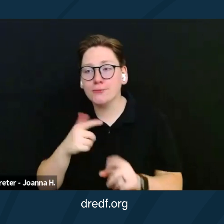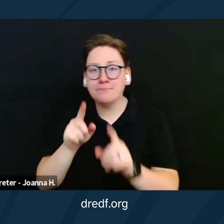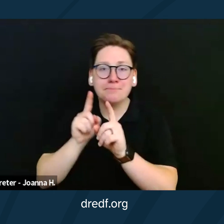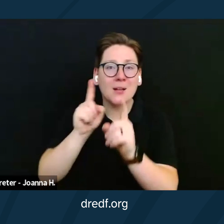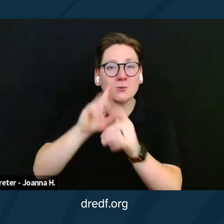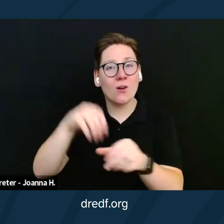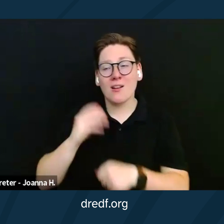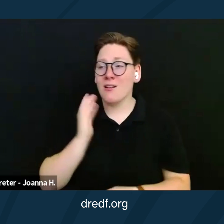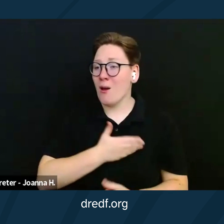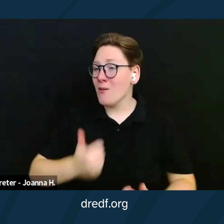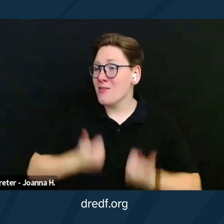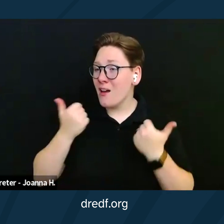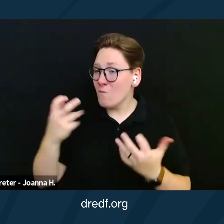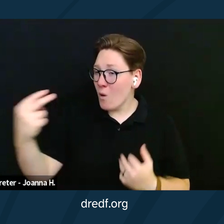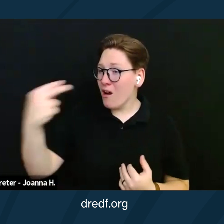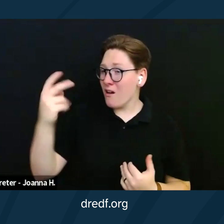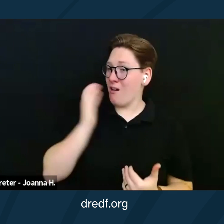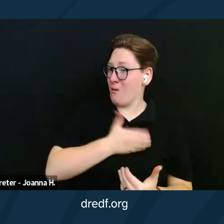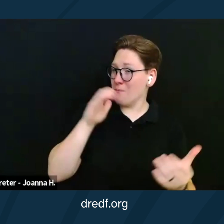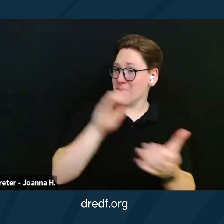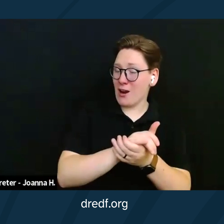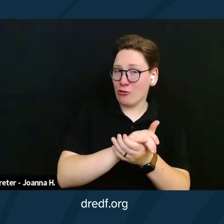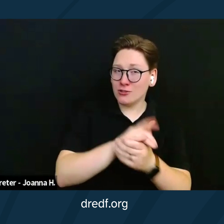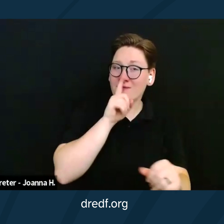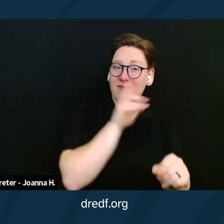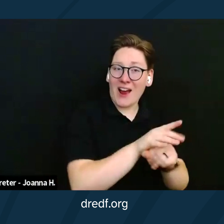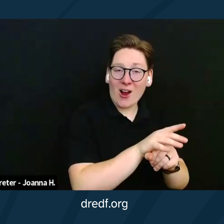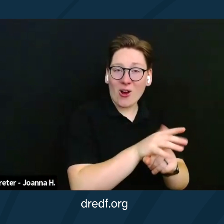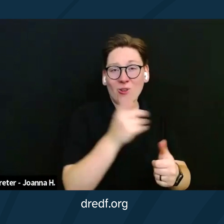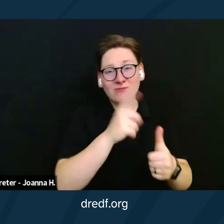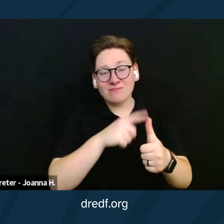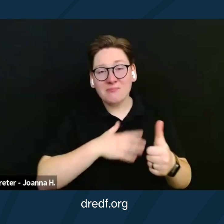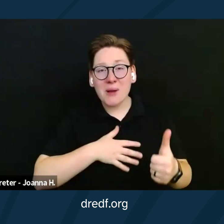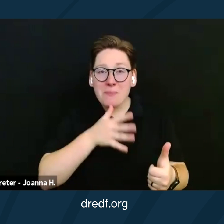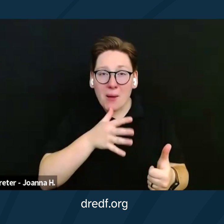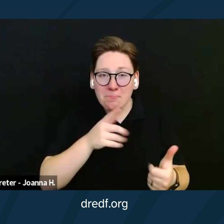would witness our vows. Notably my mom, my aunt, Squirrel, and Mark's beloved grandmother.